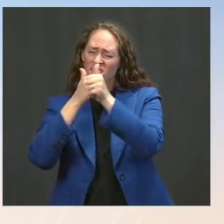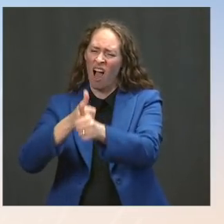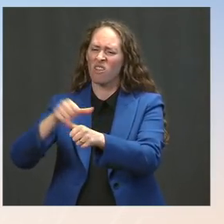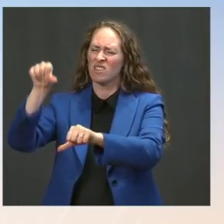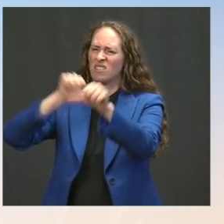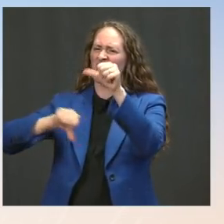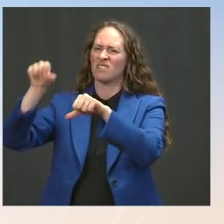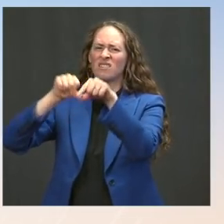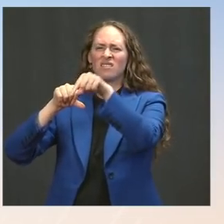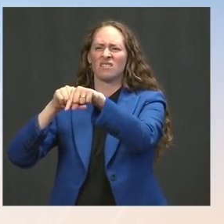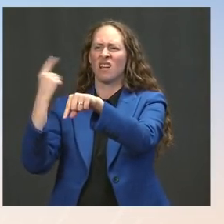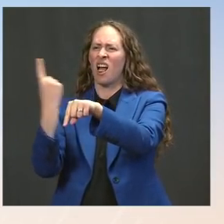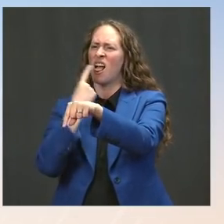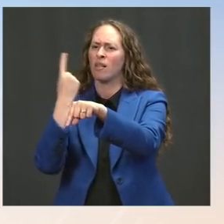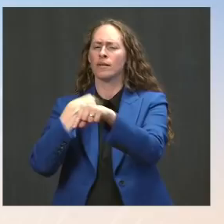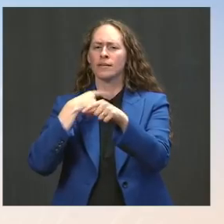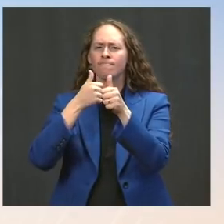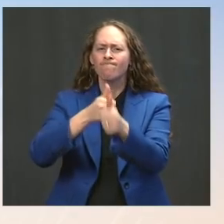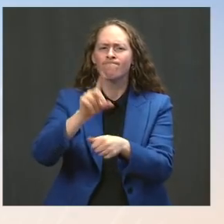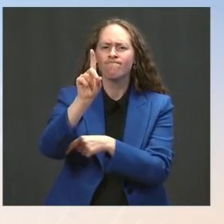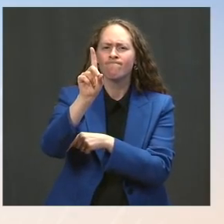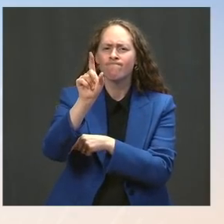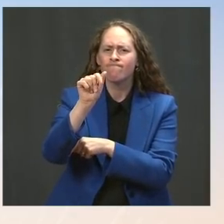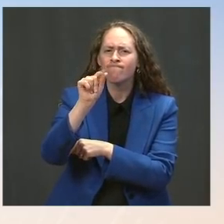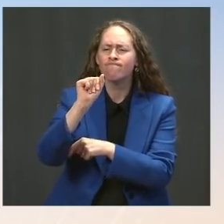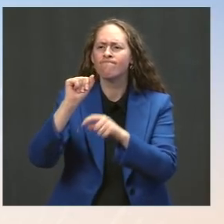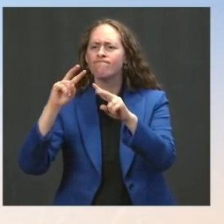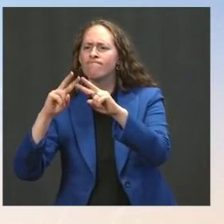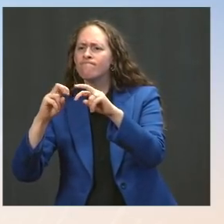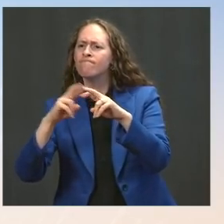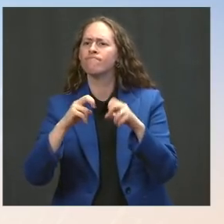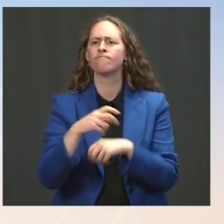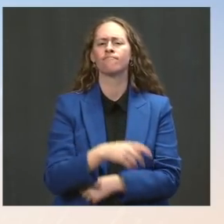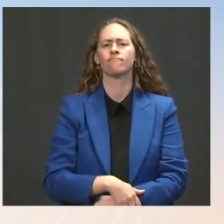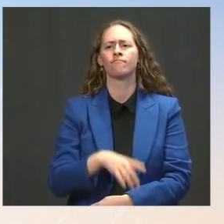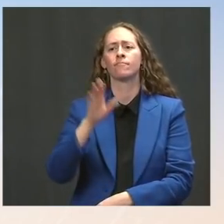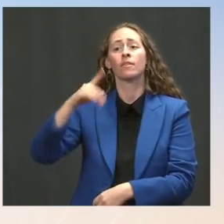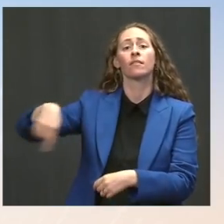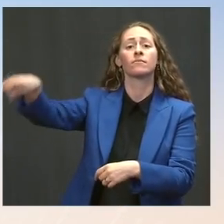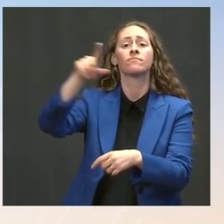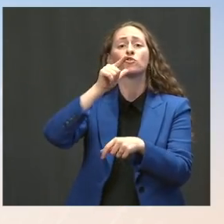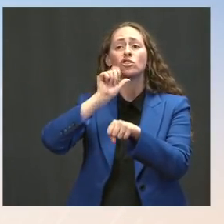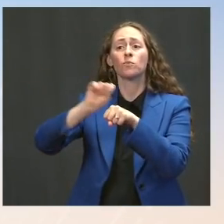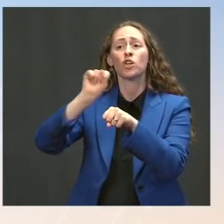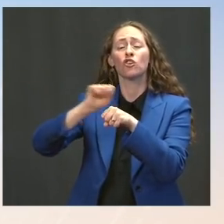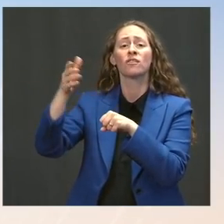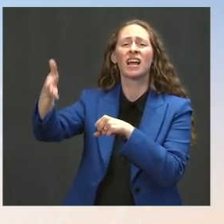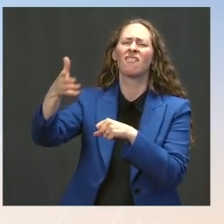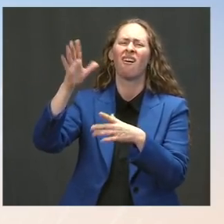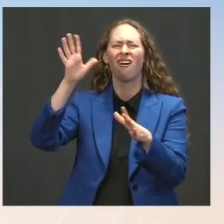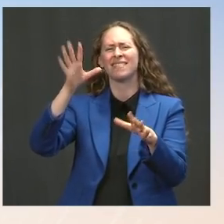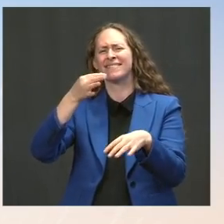they're going to have the best health and medical experts making that conclusion, that will maintain confidence over the long term.